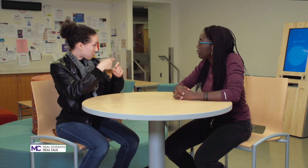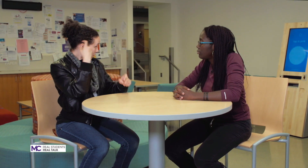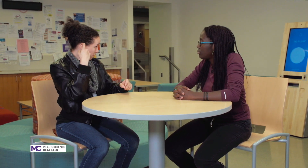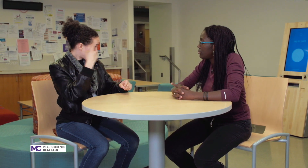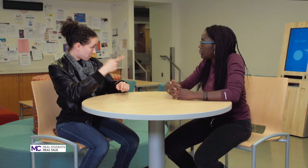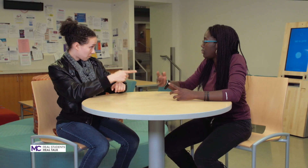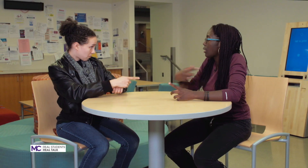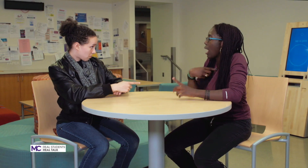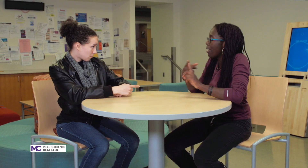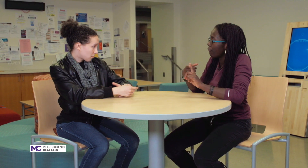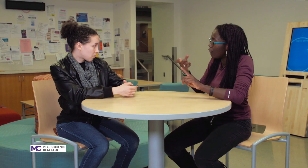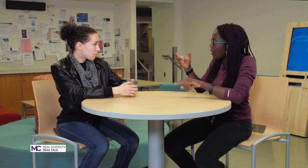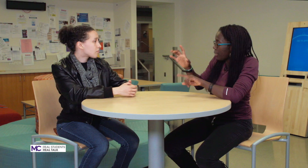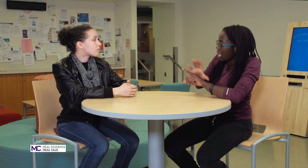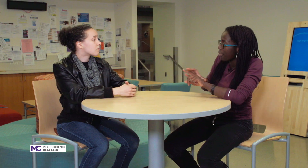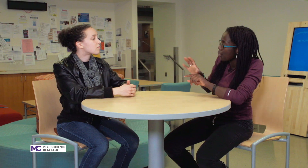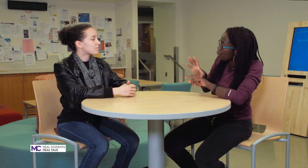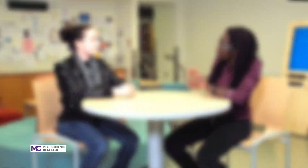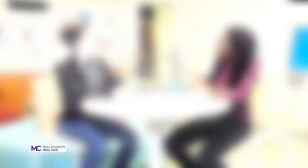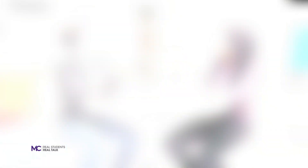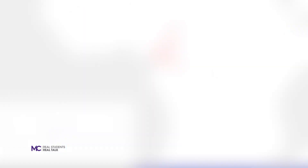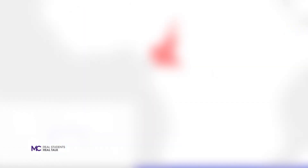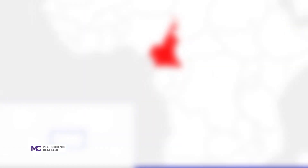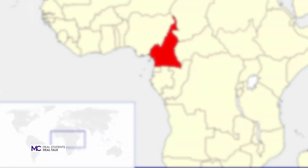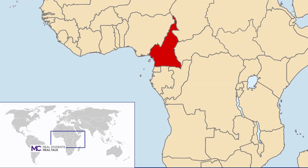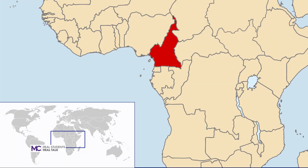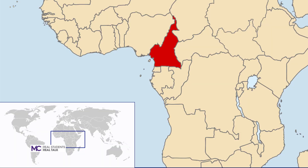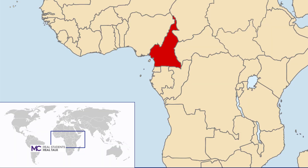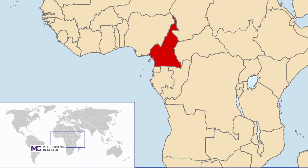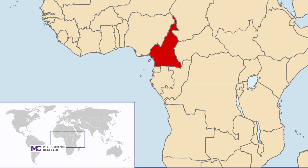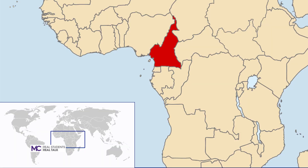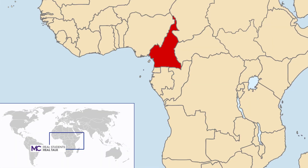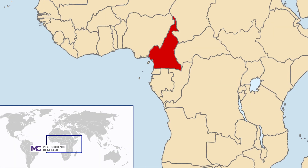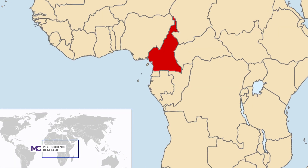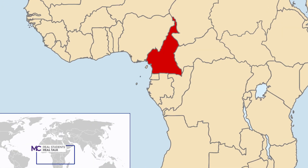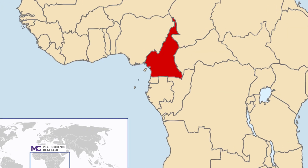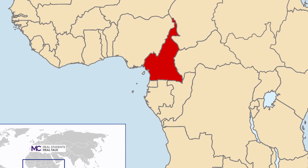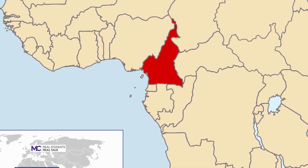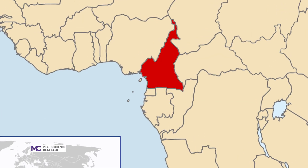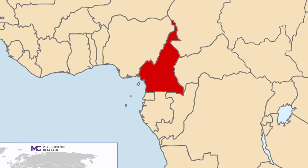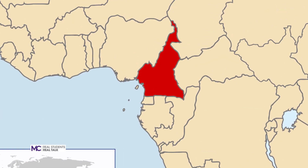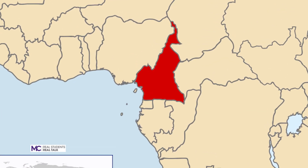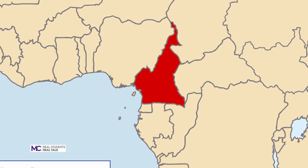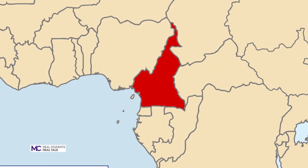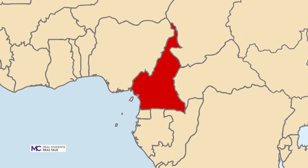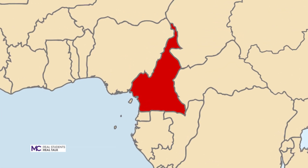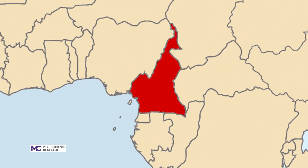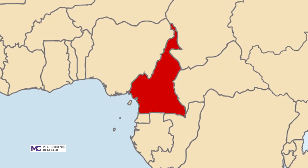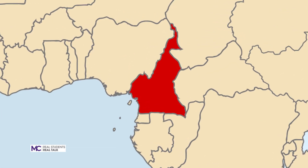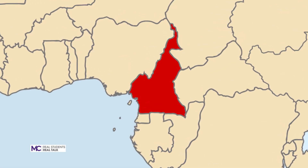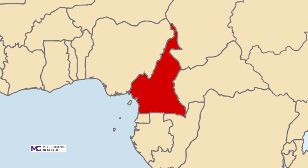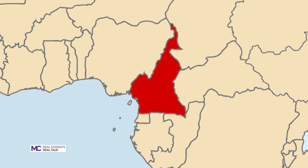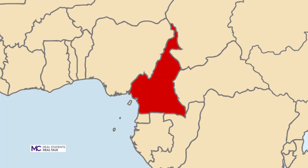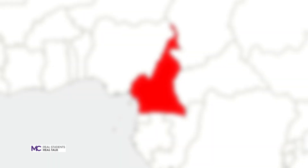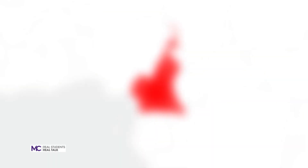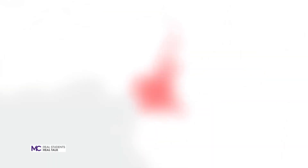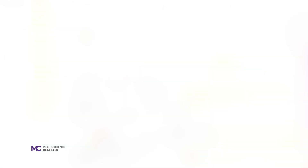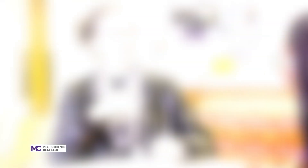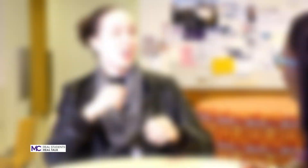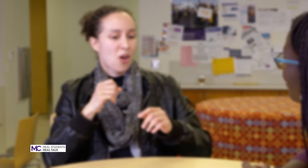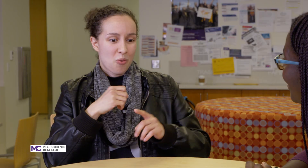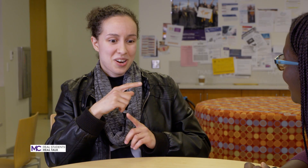I'm from Cameroon in Africa west Africa actually when